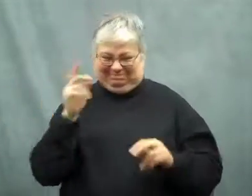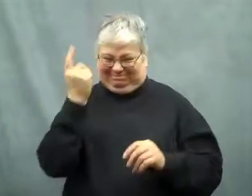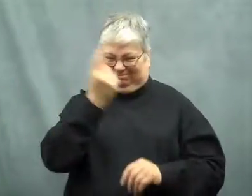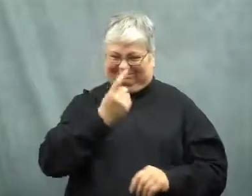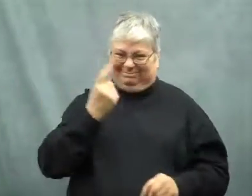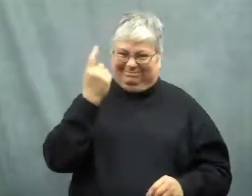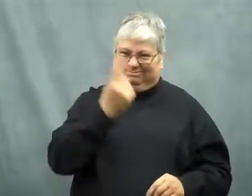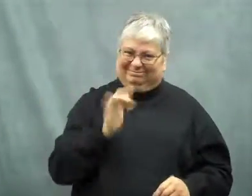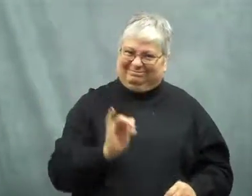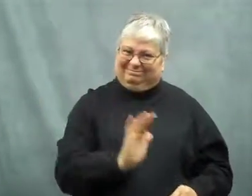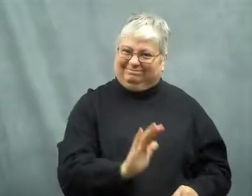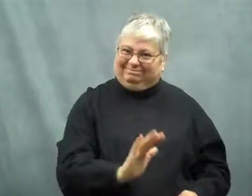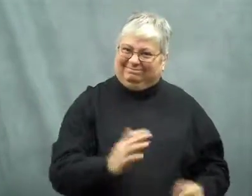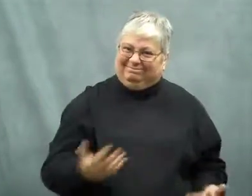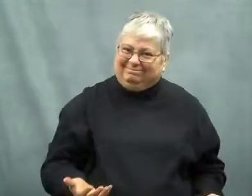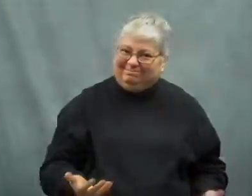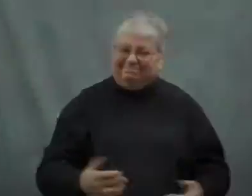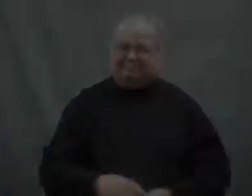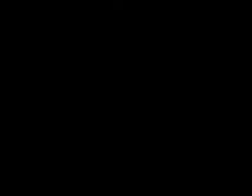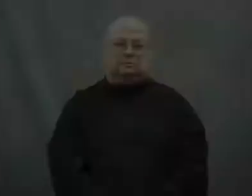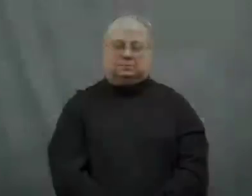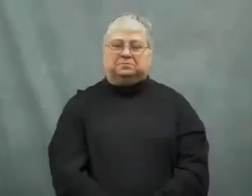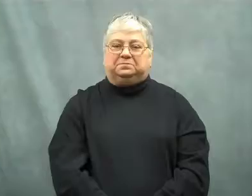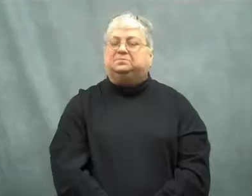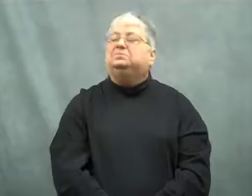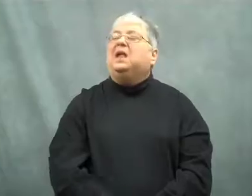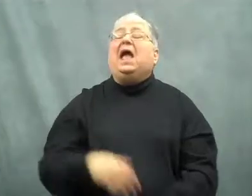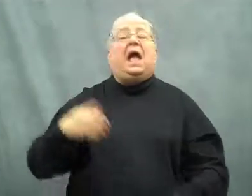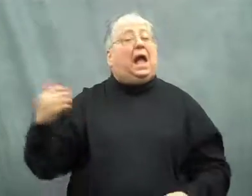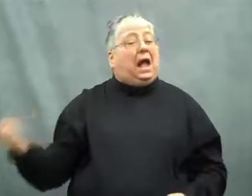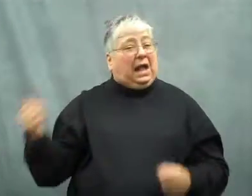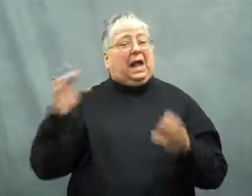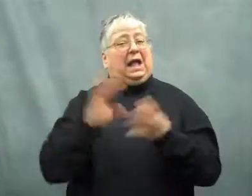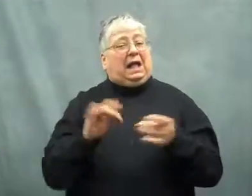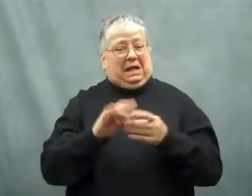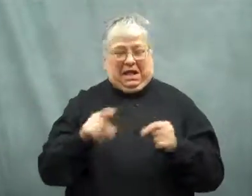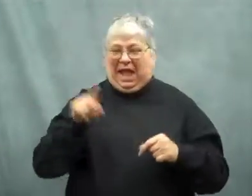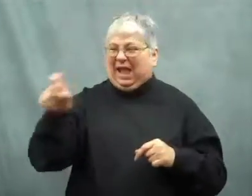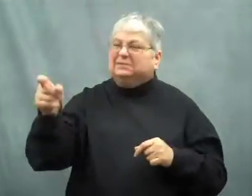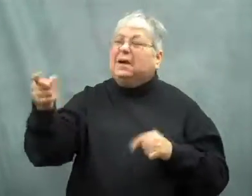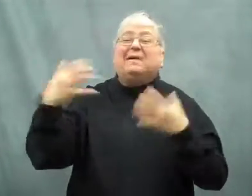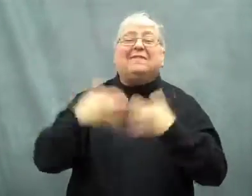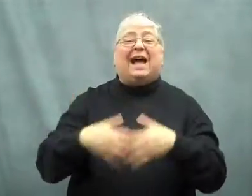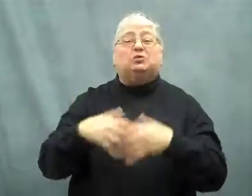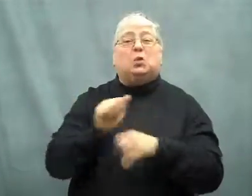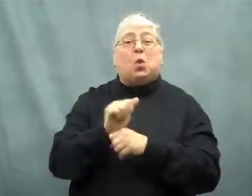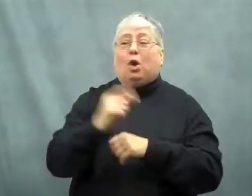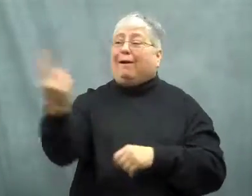Isn't that something?